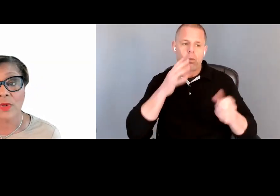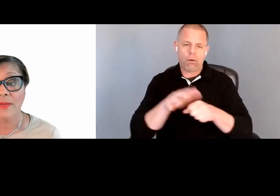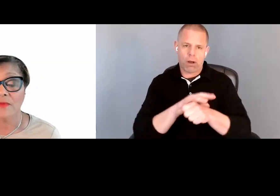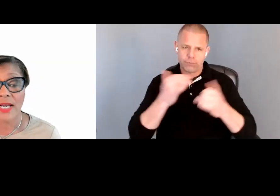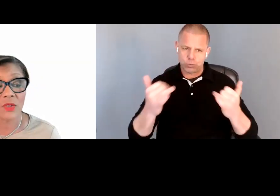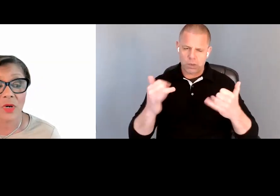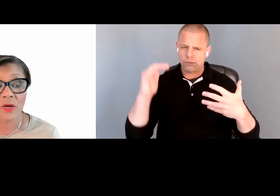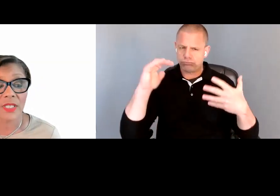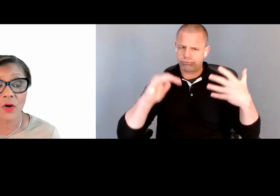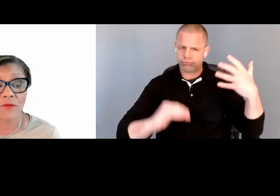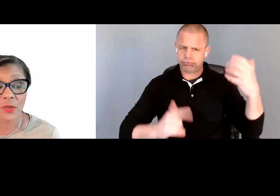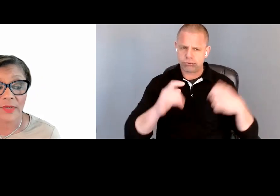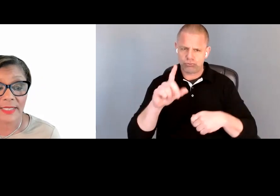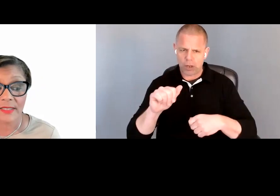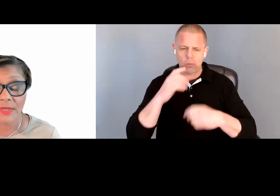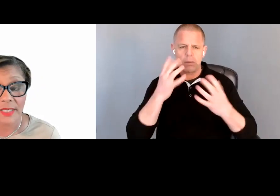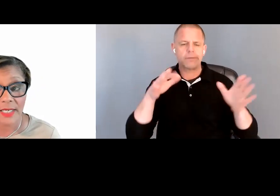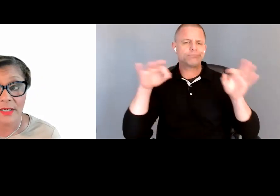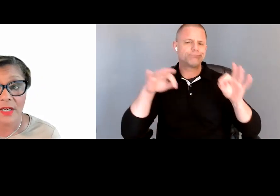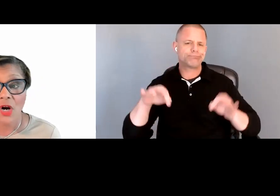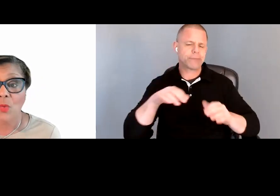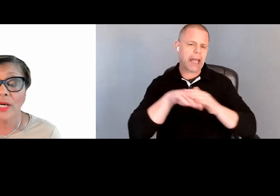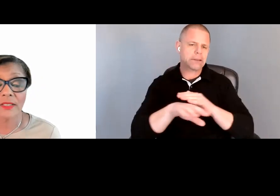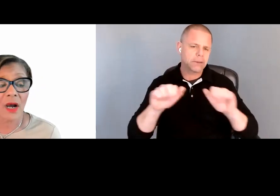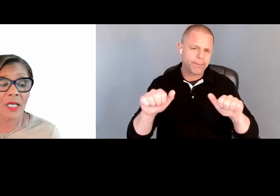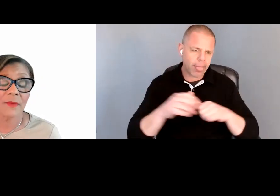are going to provide you all with an overview of accessibility. We are going to talk a little